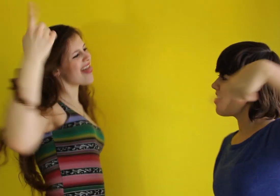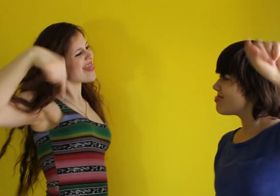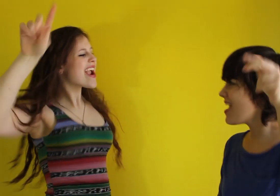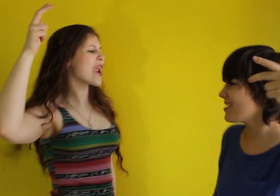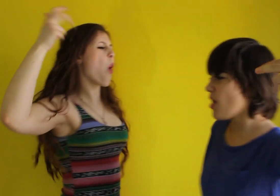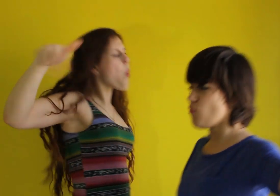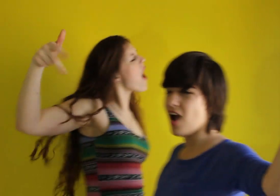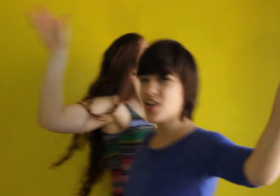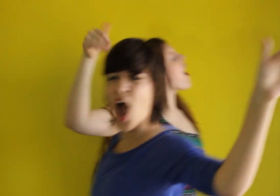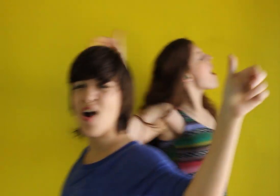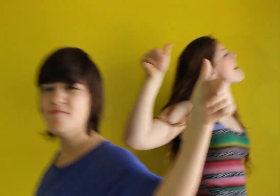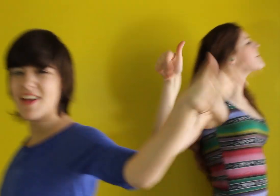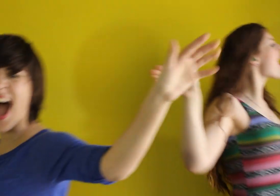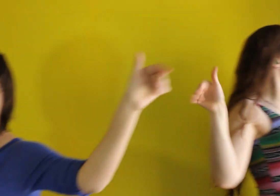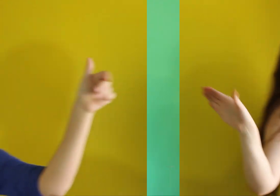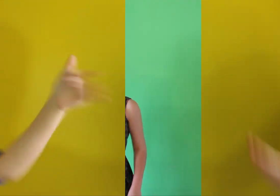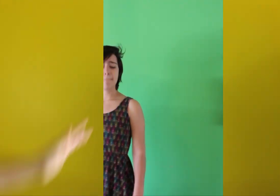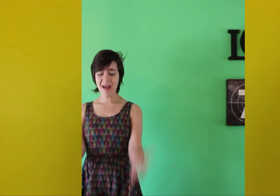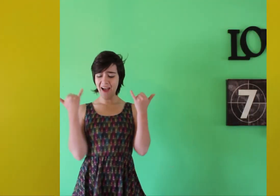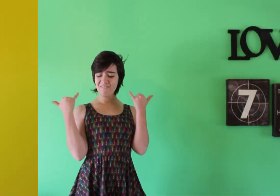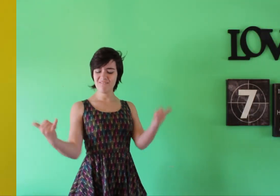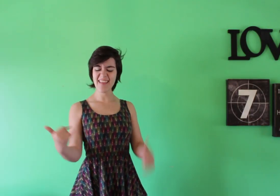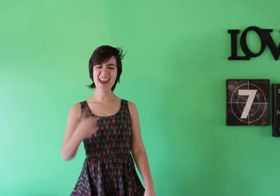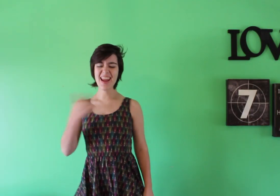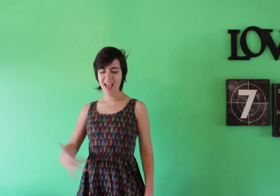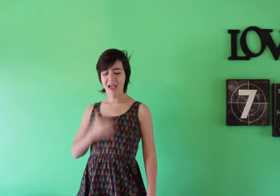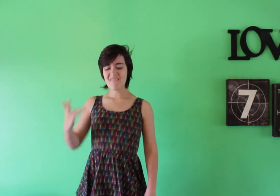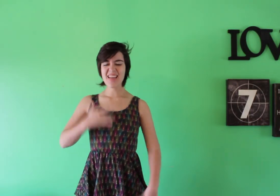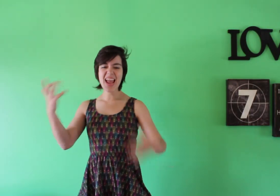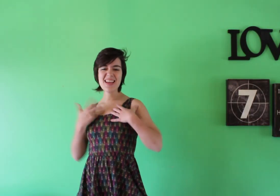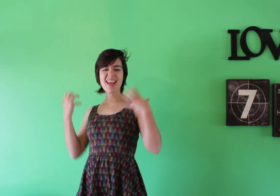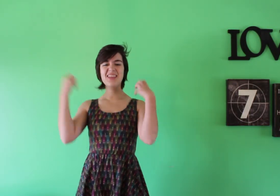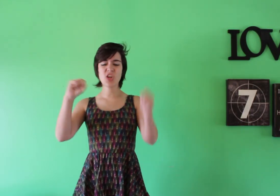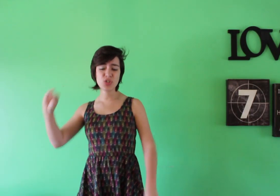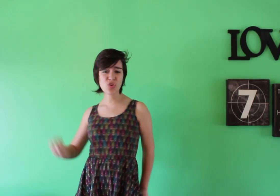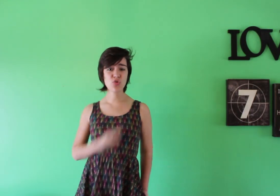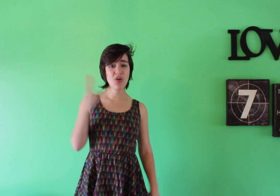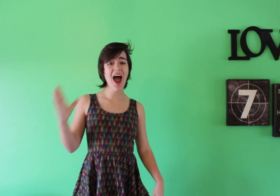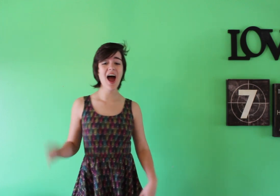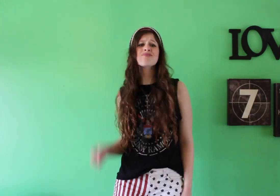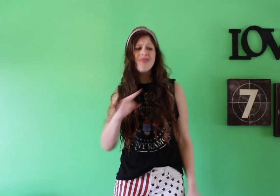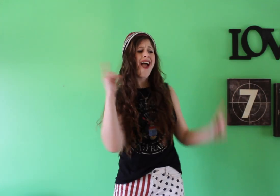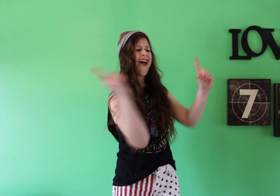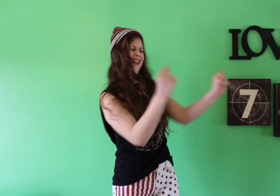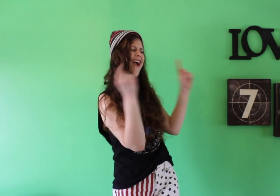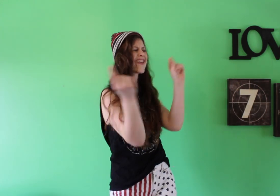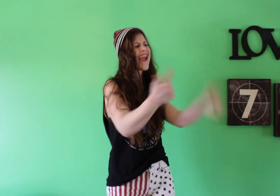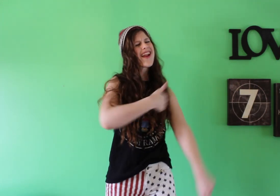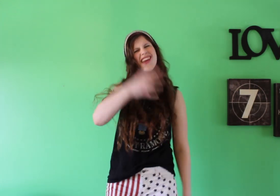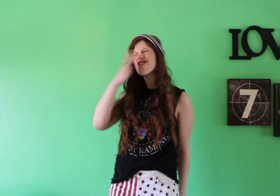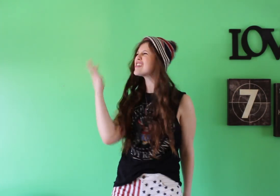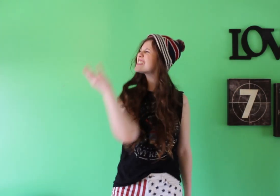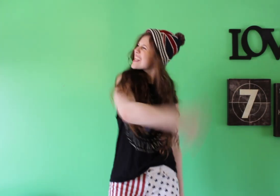then they can walk on by" My feet, feet can't touch the ground and I can't hear a sound